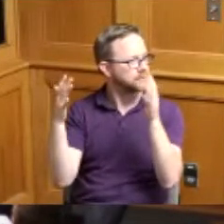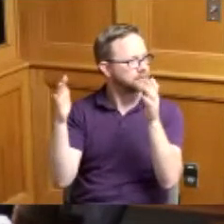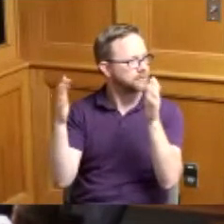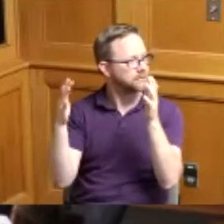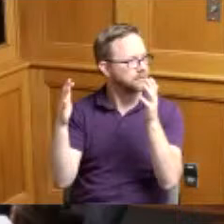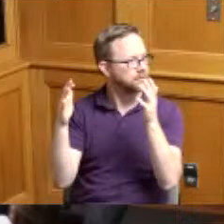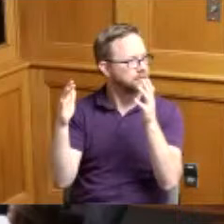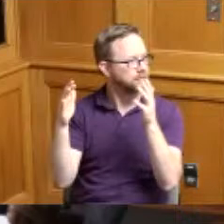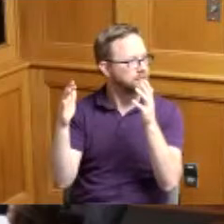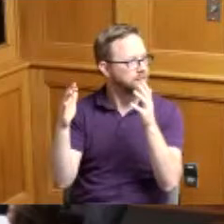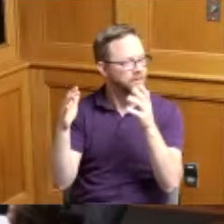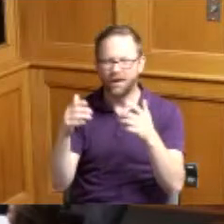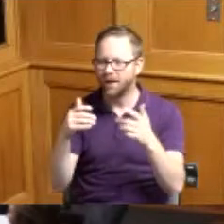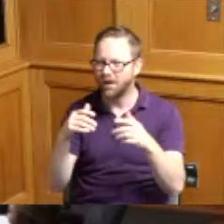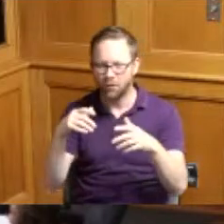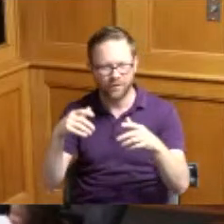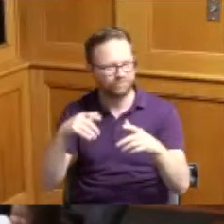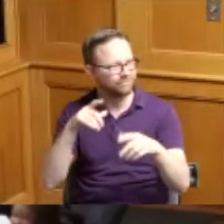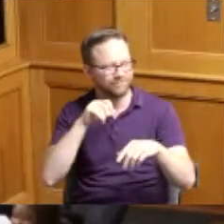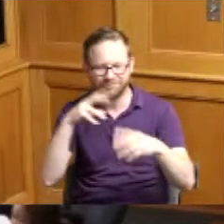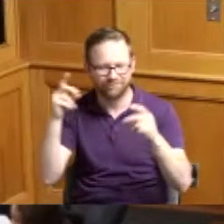we didn't get that on camera but I wish we could all right